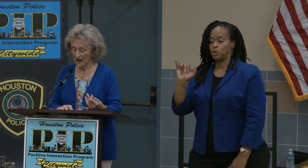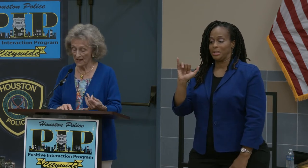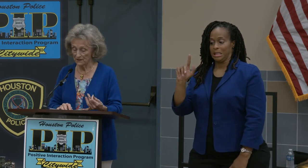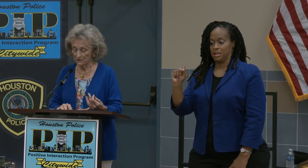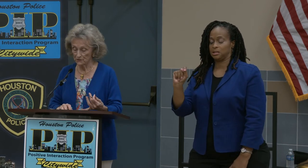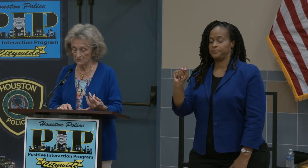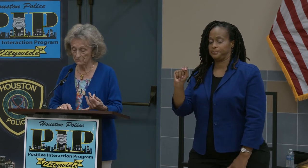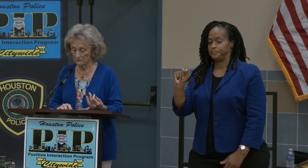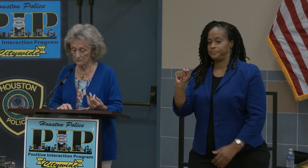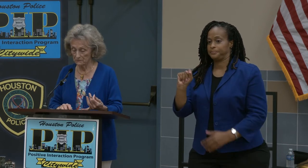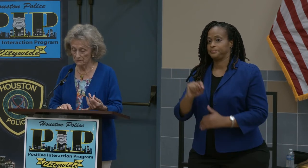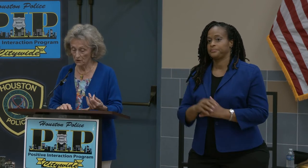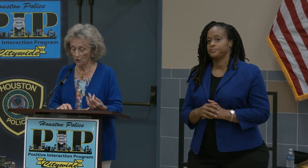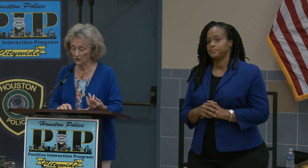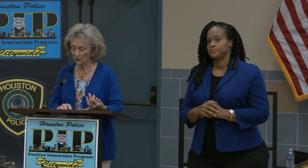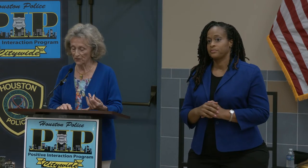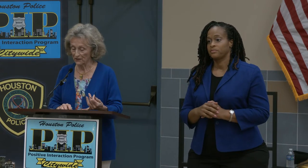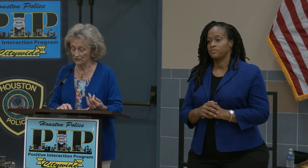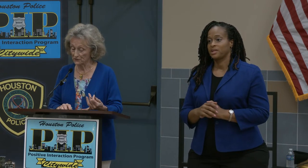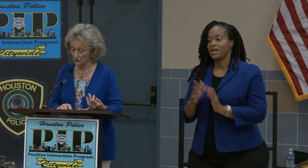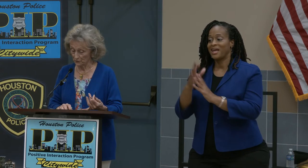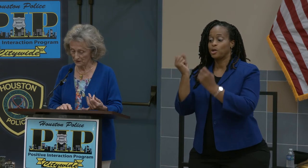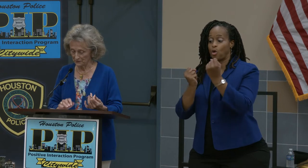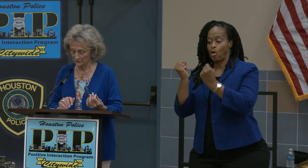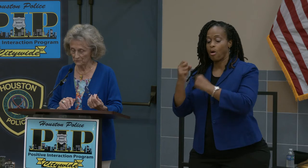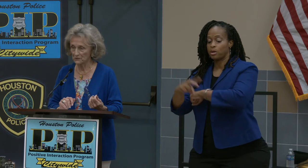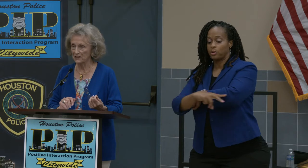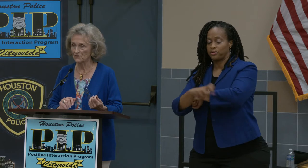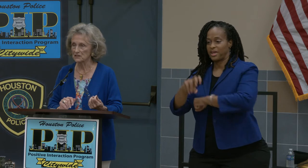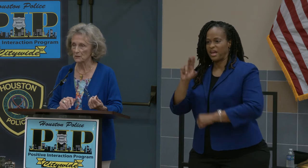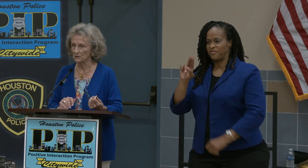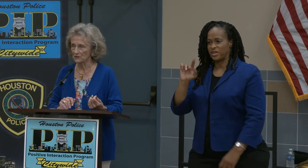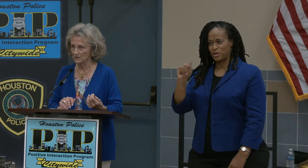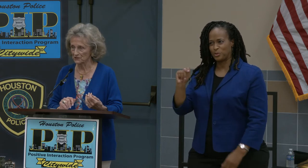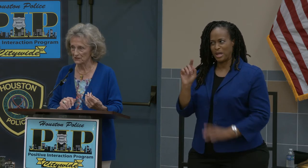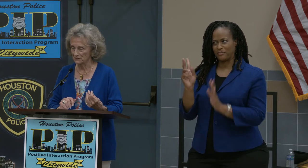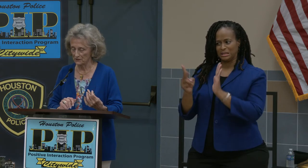And auto theft unit. We have a double this evening.